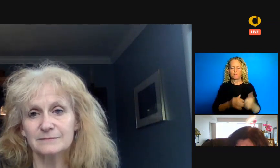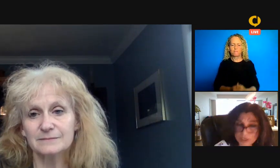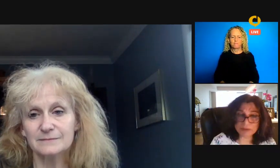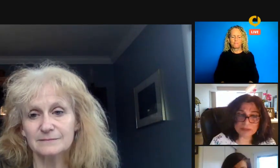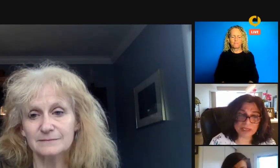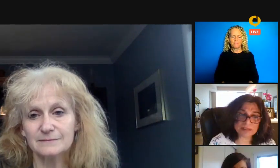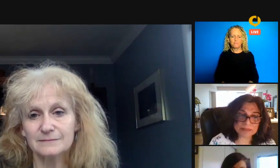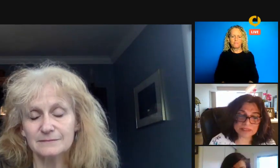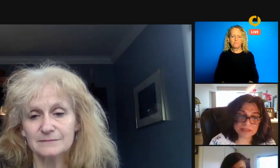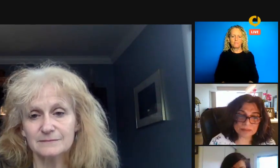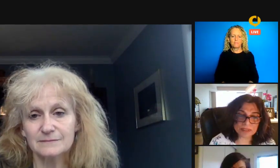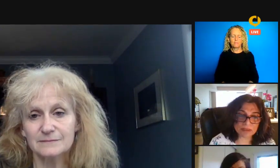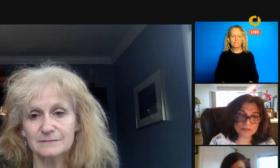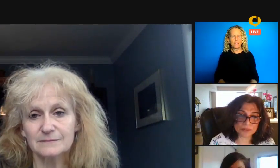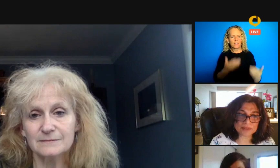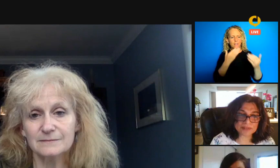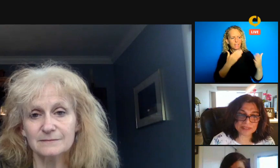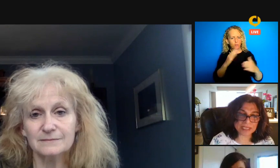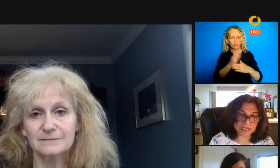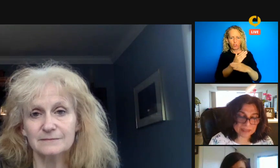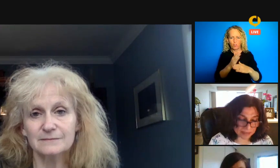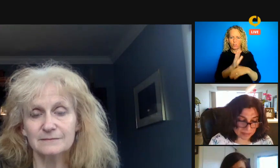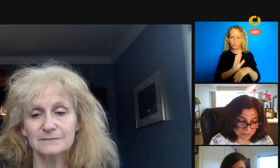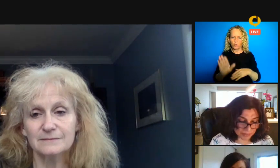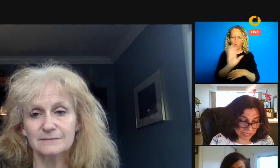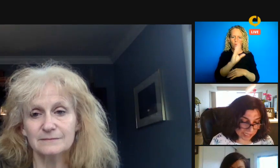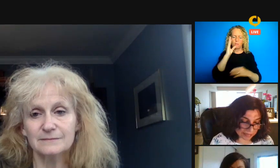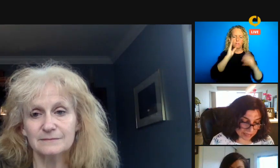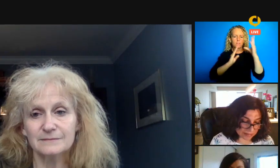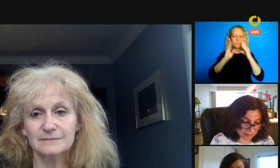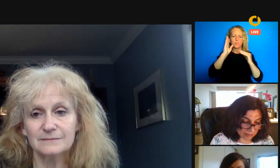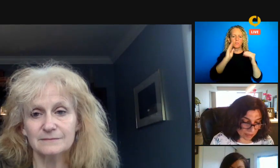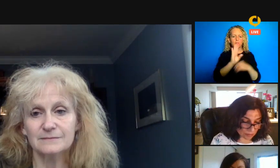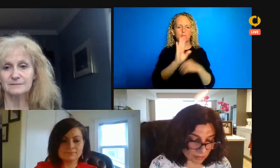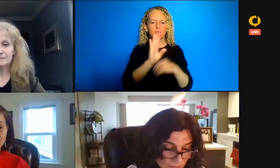sharing expertise with our viewers tonight and for highlighting how